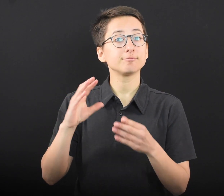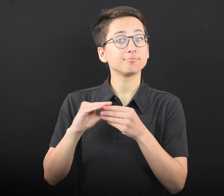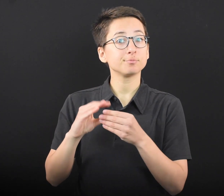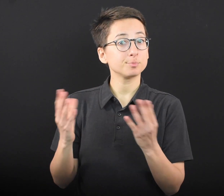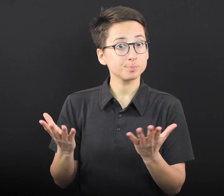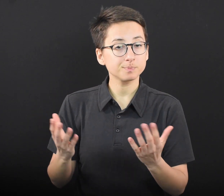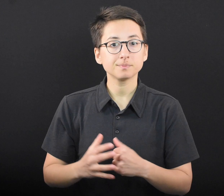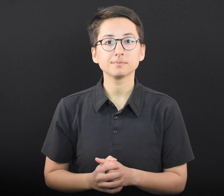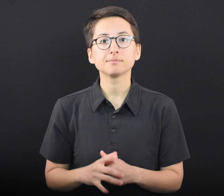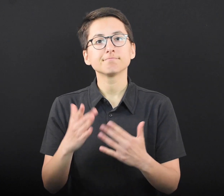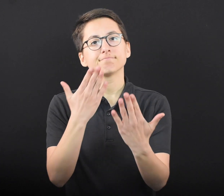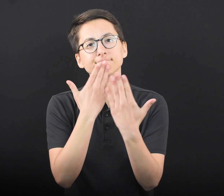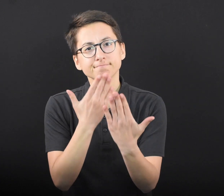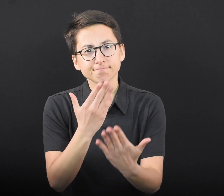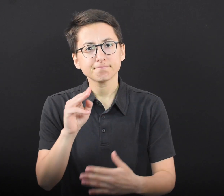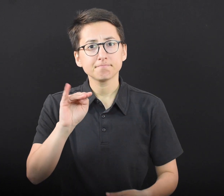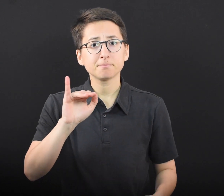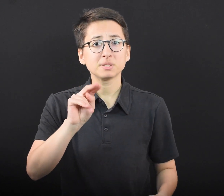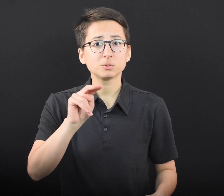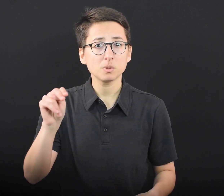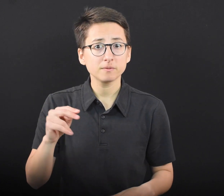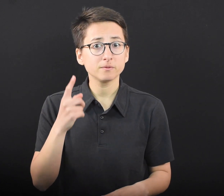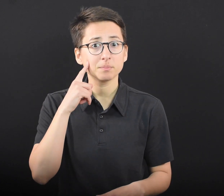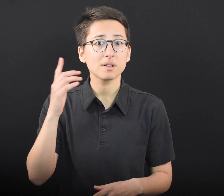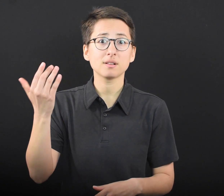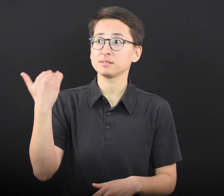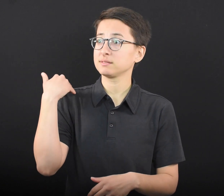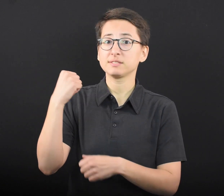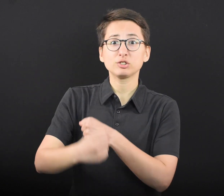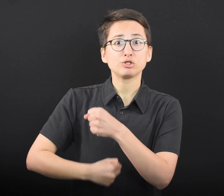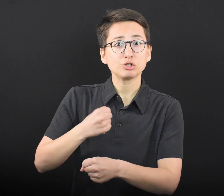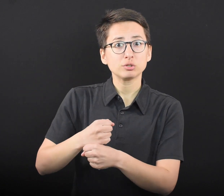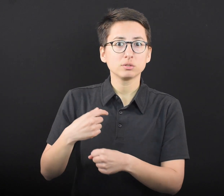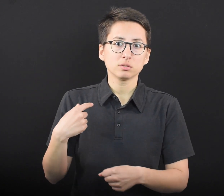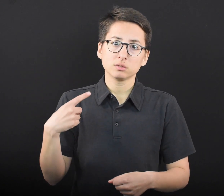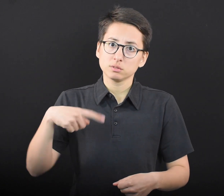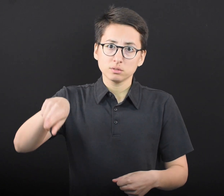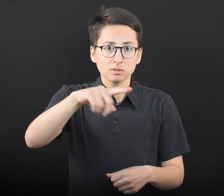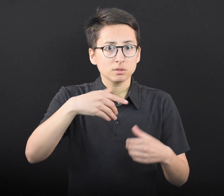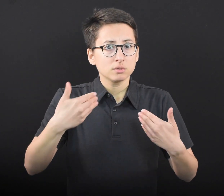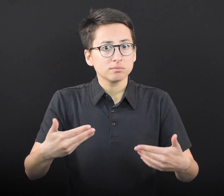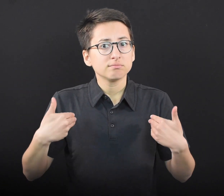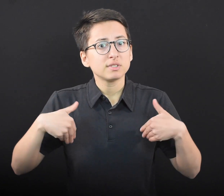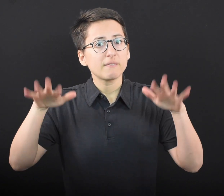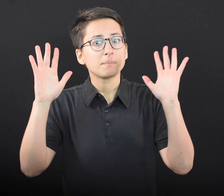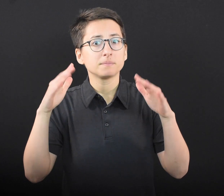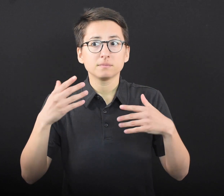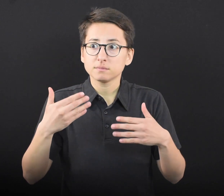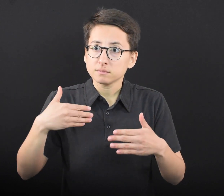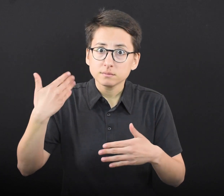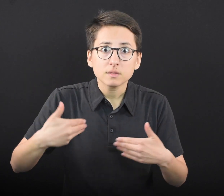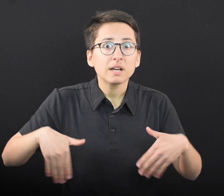“Thank you, Minnesota. For the past year you’ve made sacrifice after sacrifice. And now that we